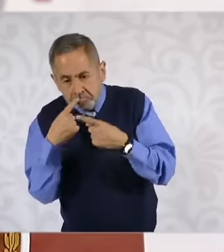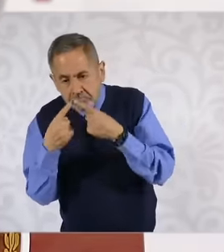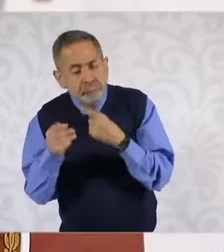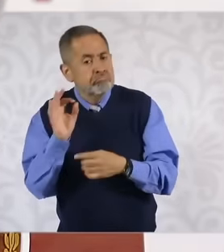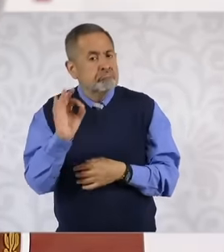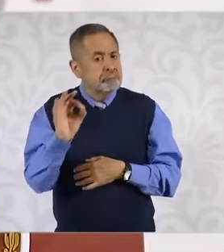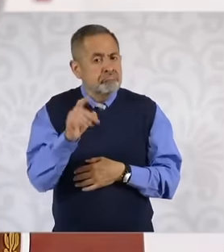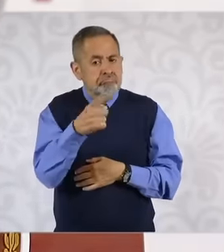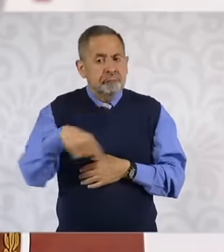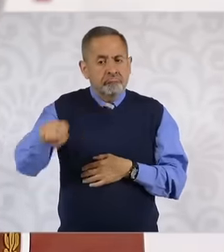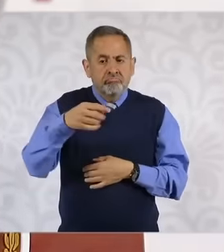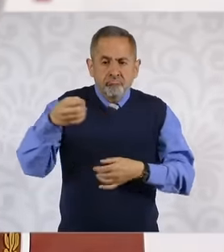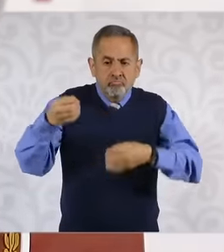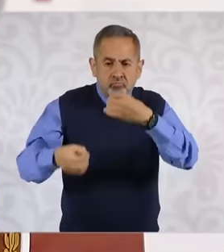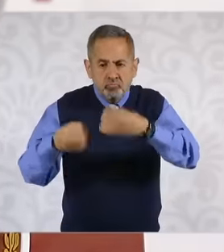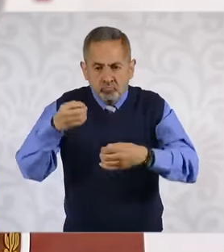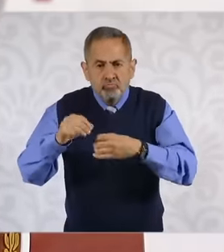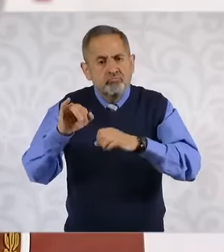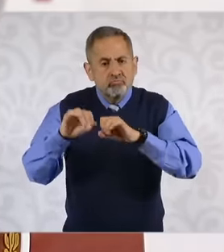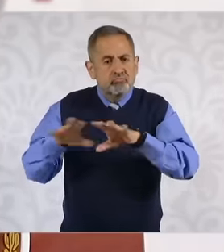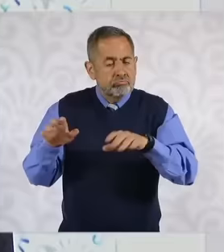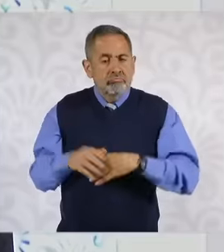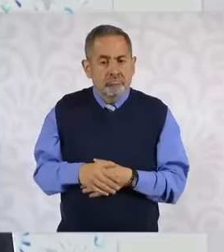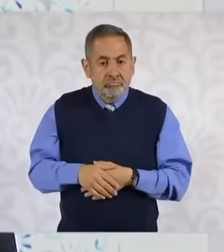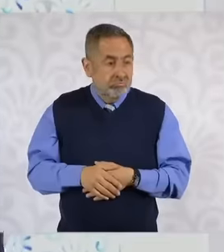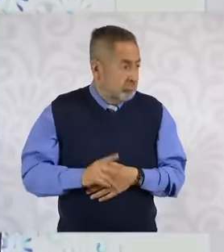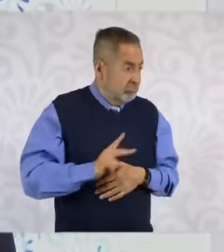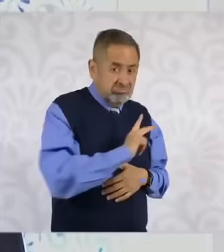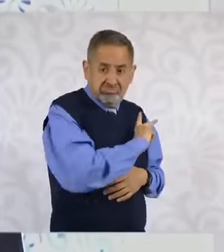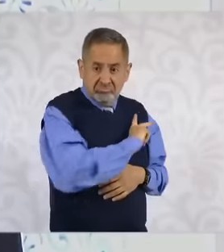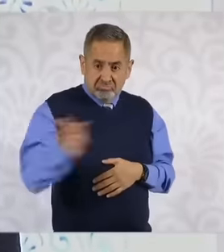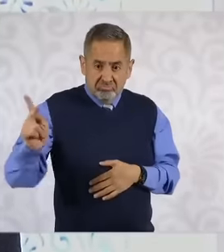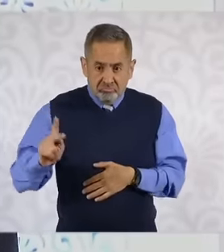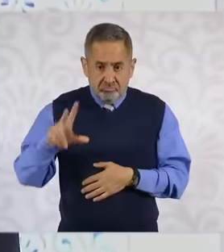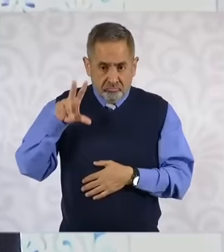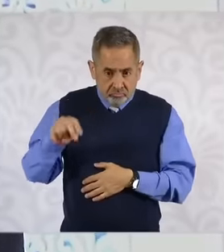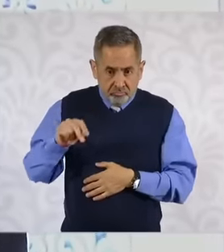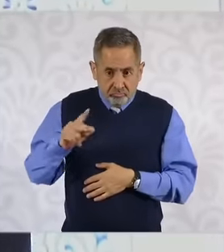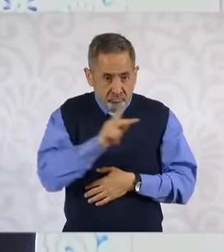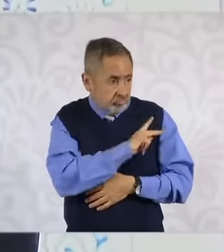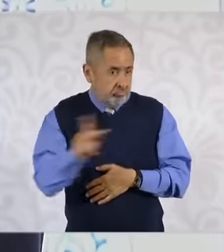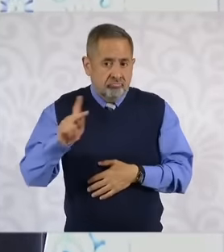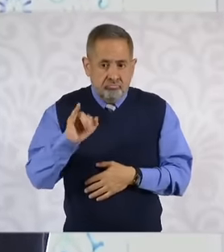judiciary because it is not monolithic it is not that all the workers of the judiciary